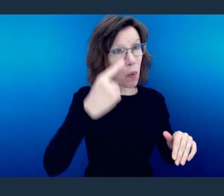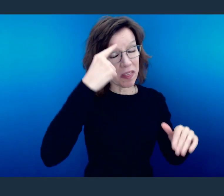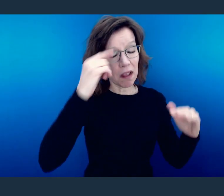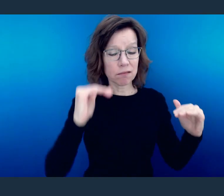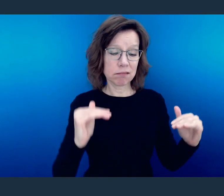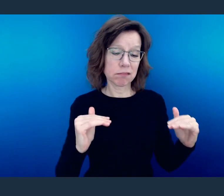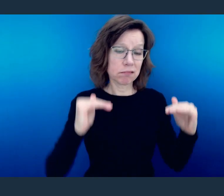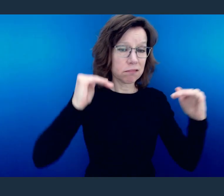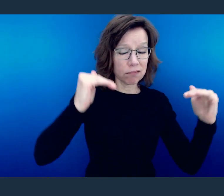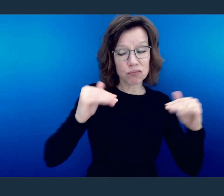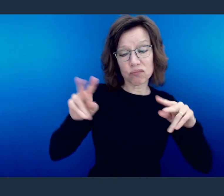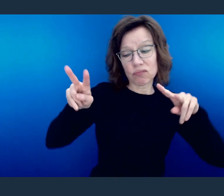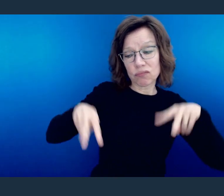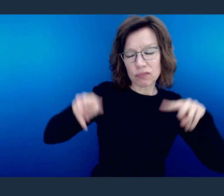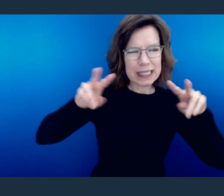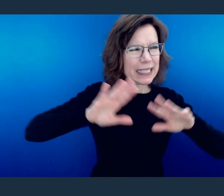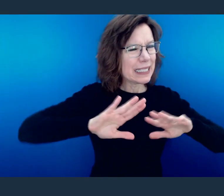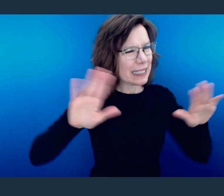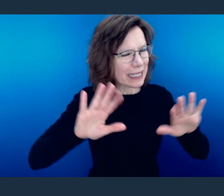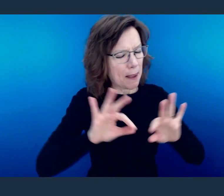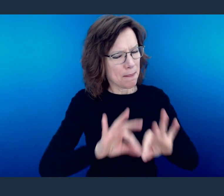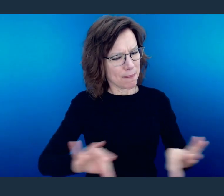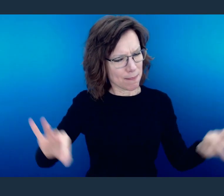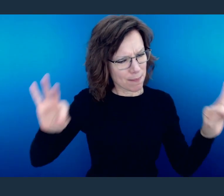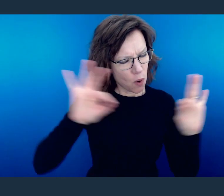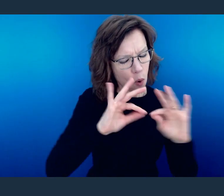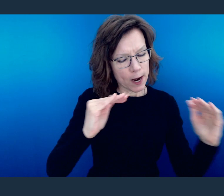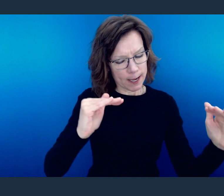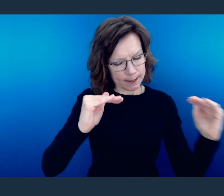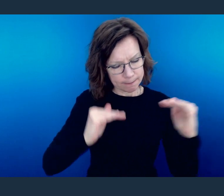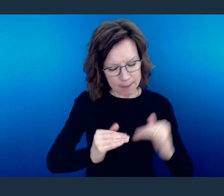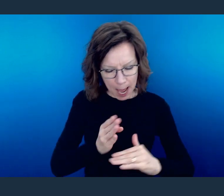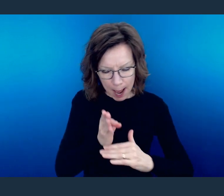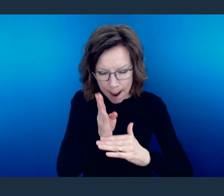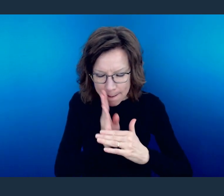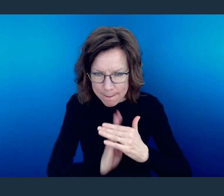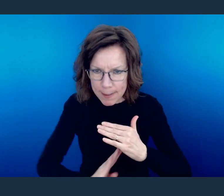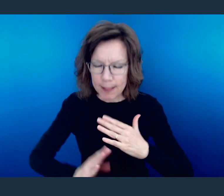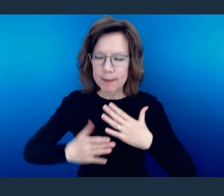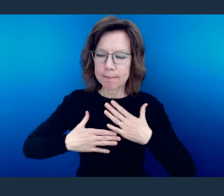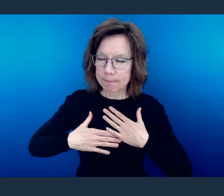than he ought to think, but to think with sober judgment, each according to the measure